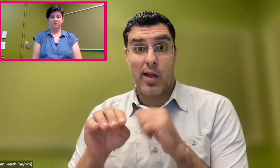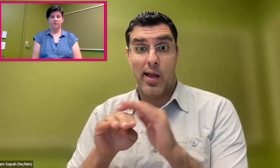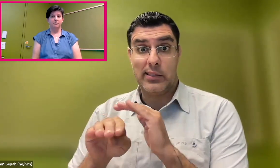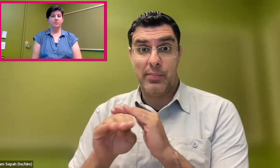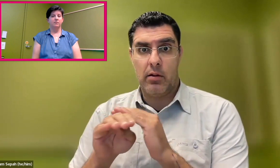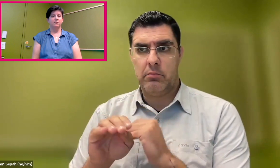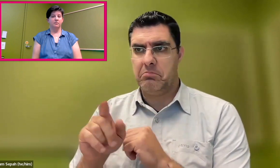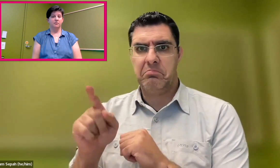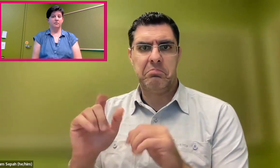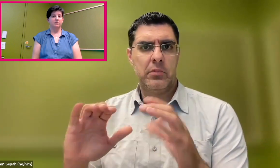had to think about that a lot more.